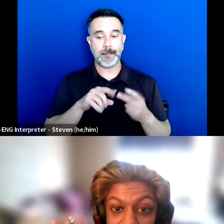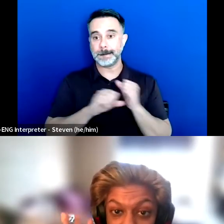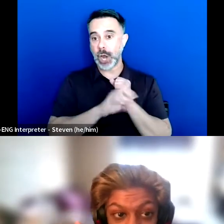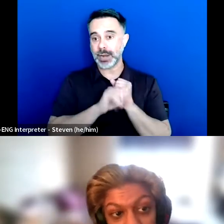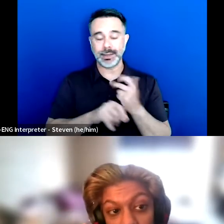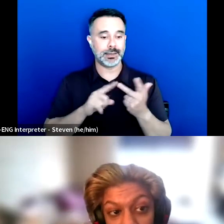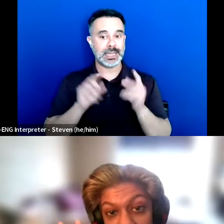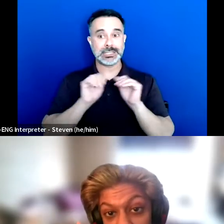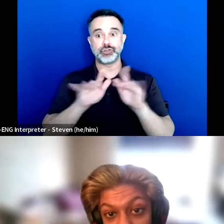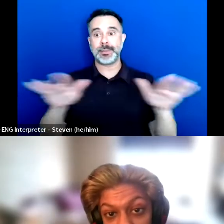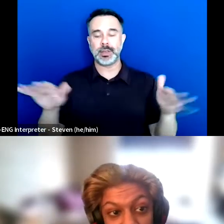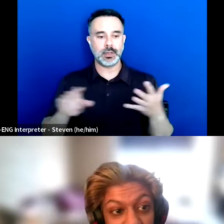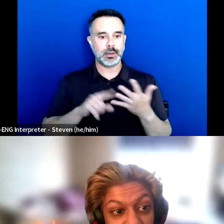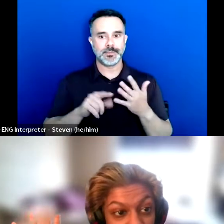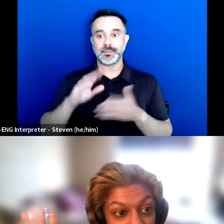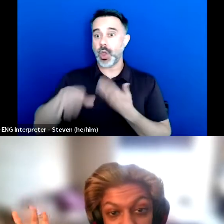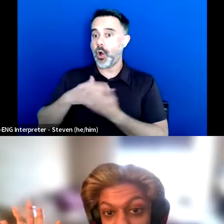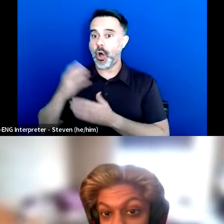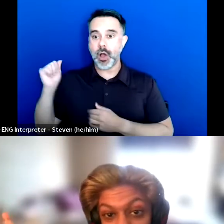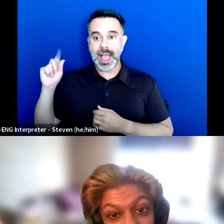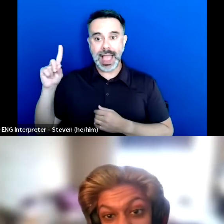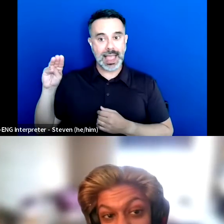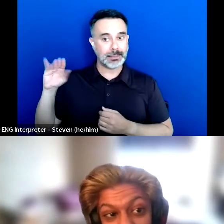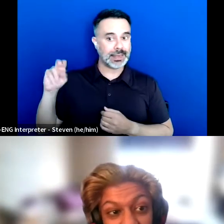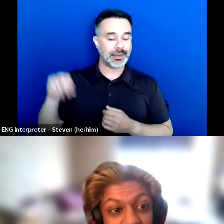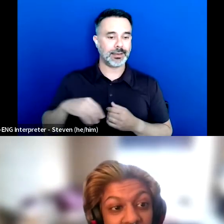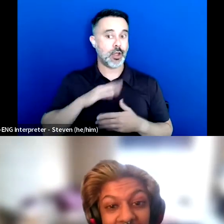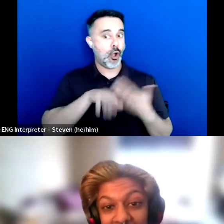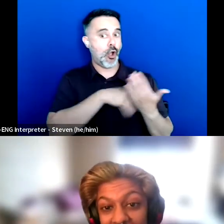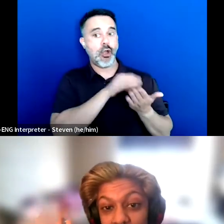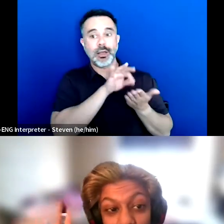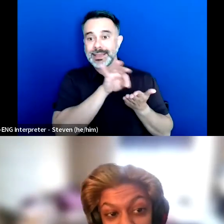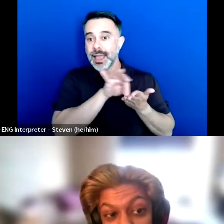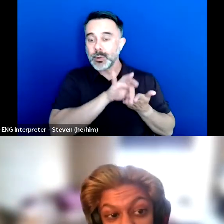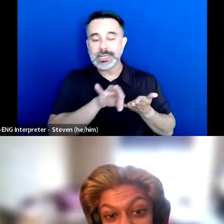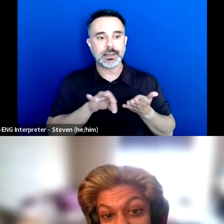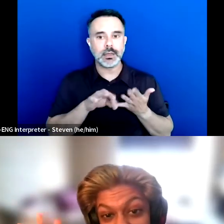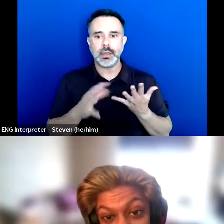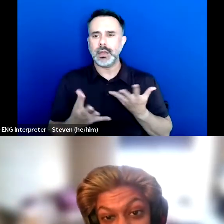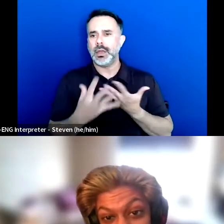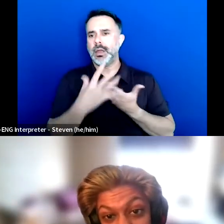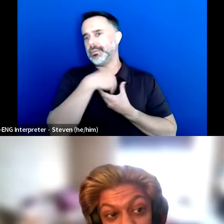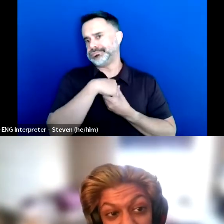You're doing all your admin. You are doing all your accounting, and it's only once you're at a self-sustaining point